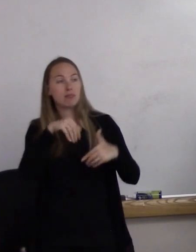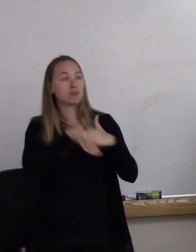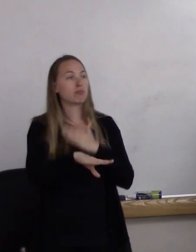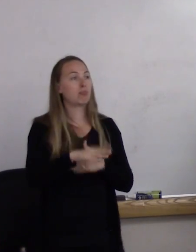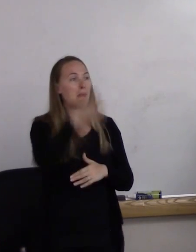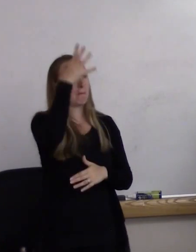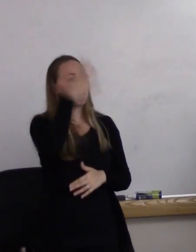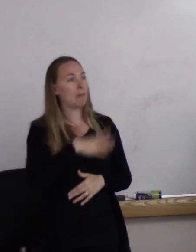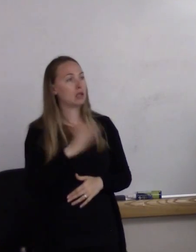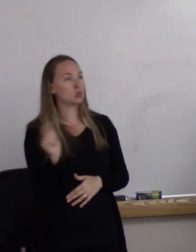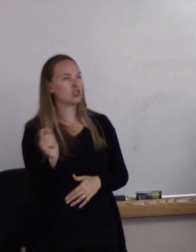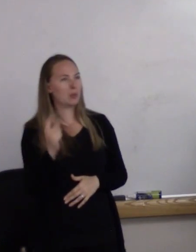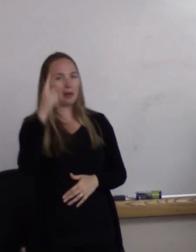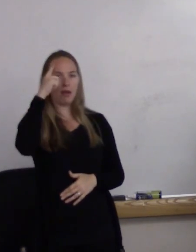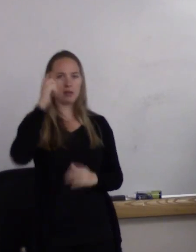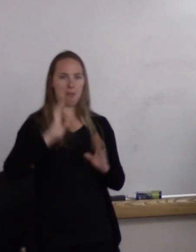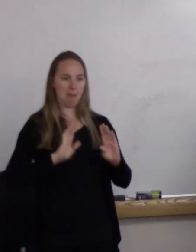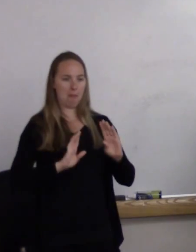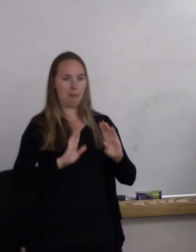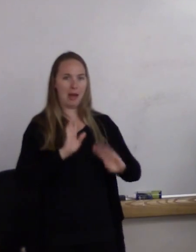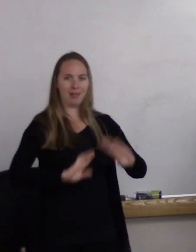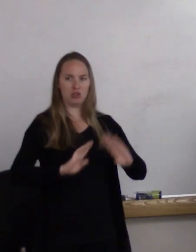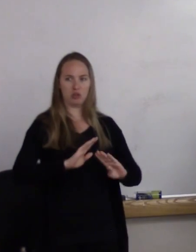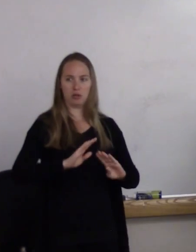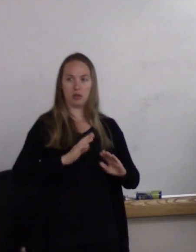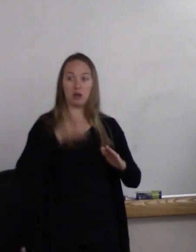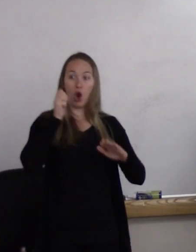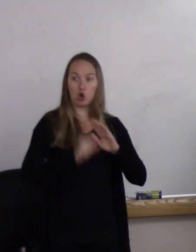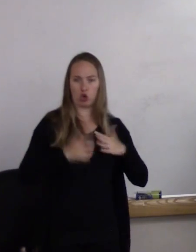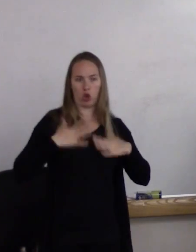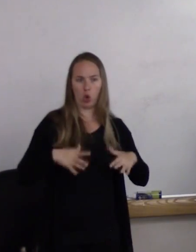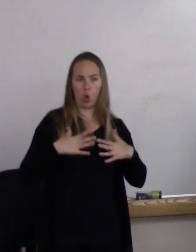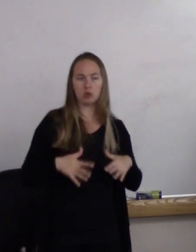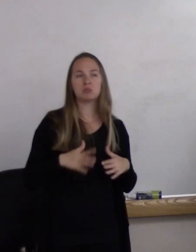just because biologically, under those clothes, that person